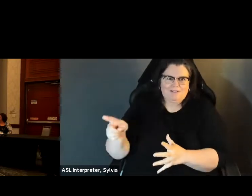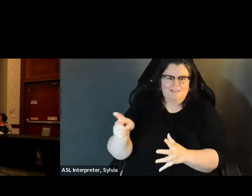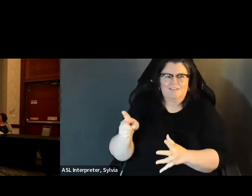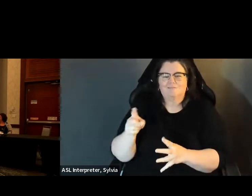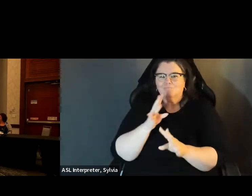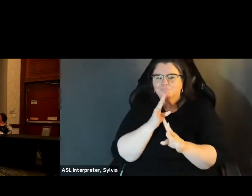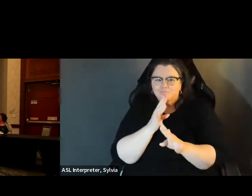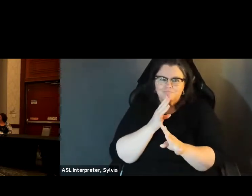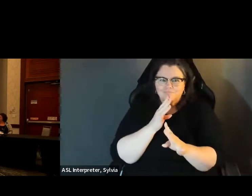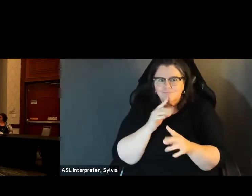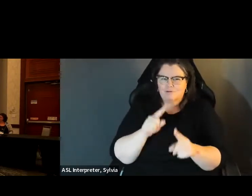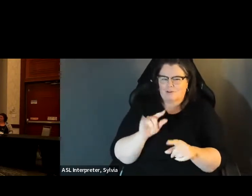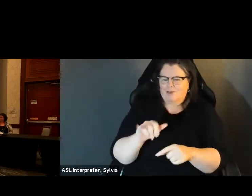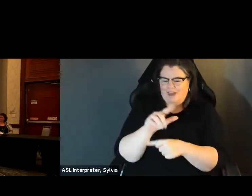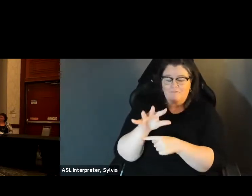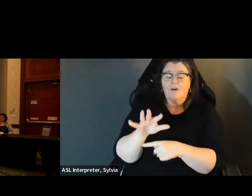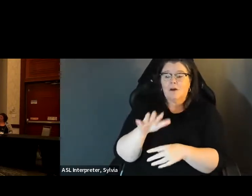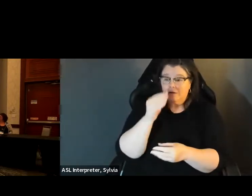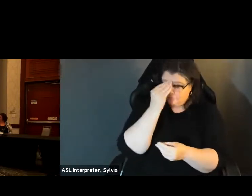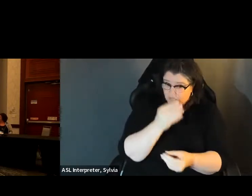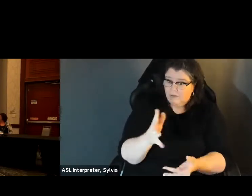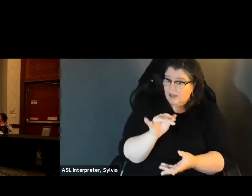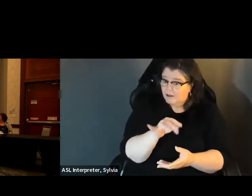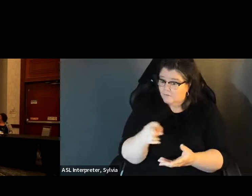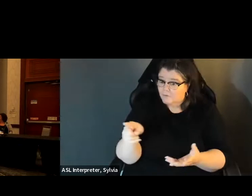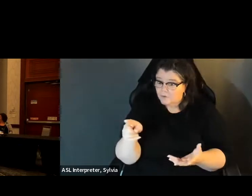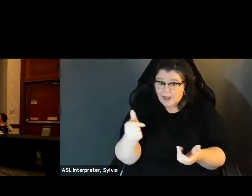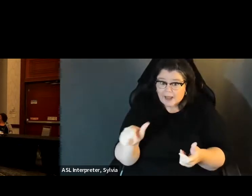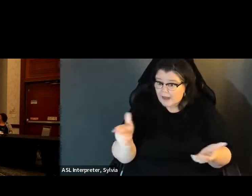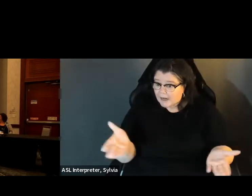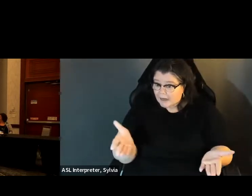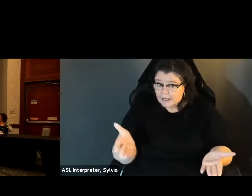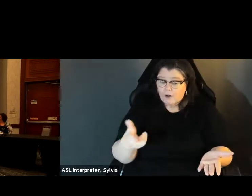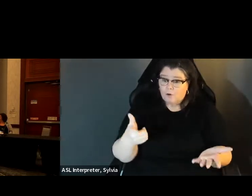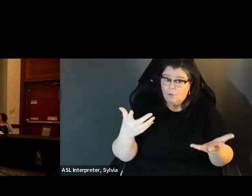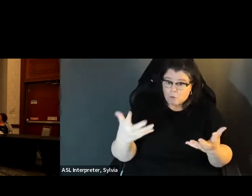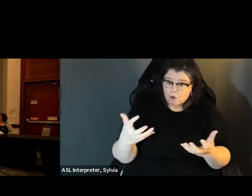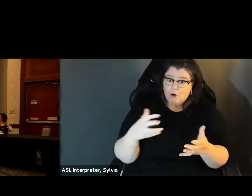and their employees narrated the content. I'd also like to remind everybody who is here in person that if you